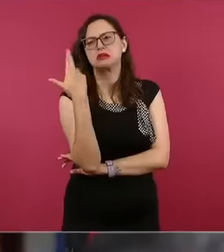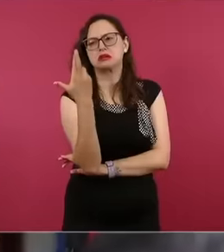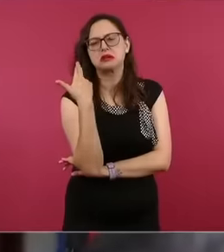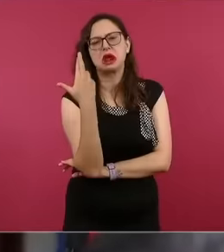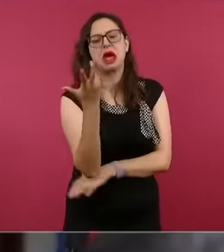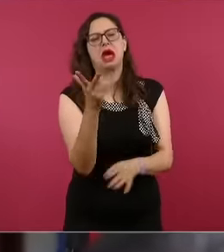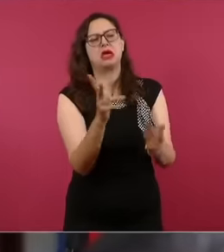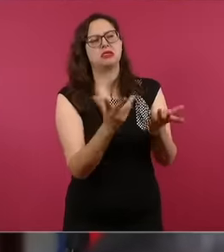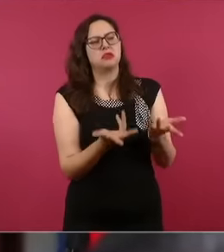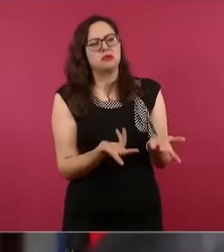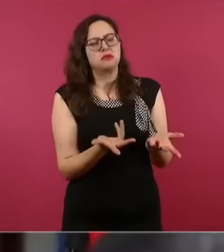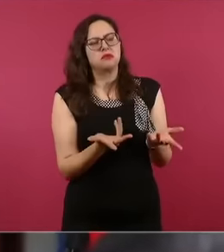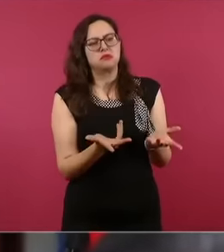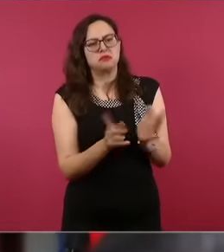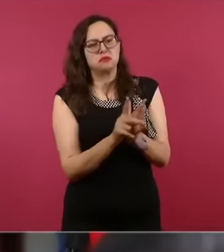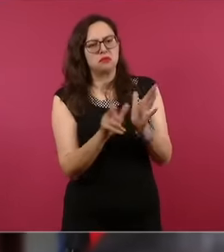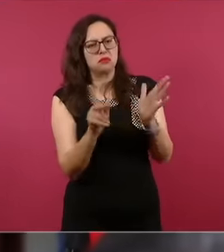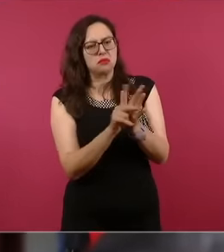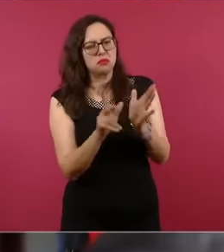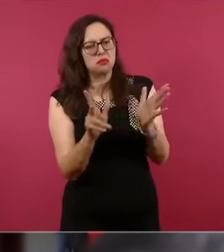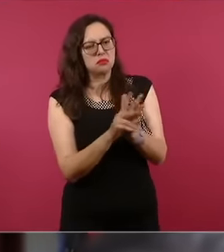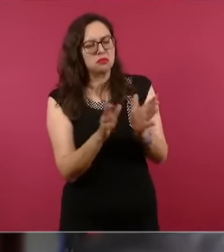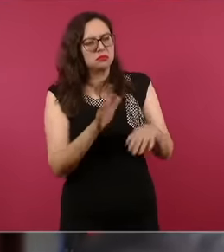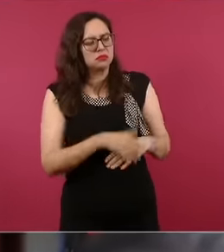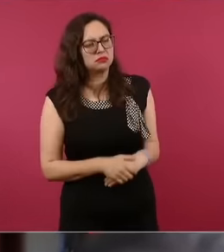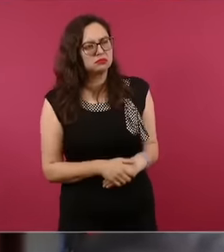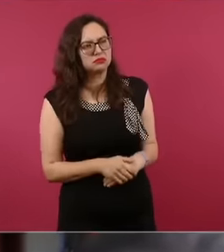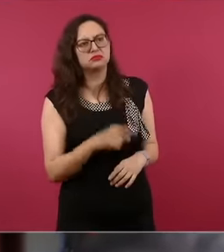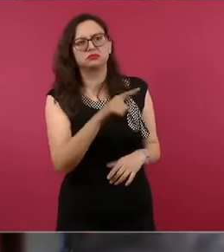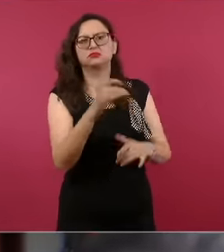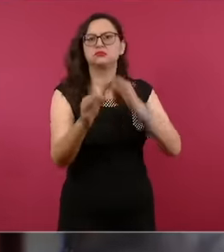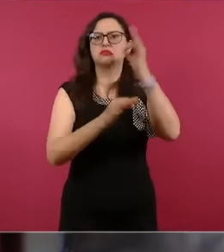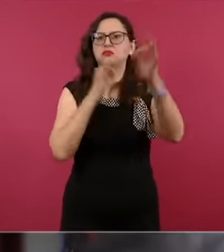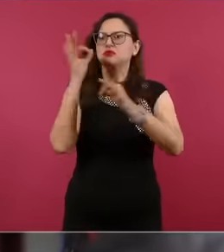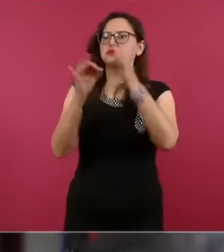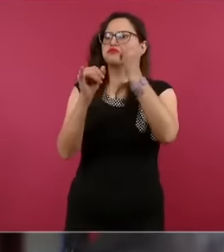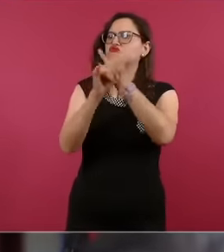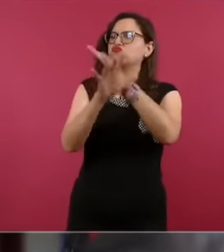unconstitutional vacancy that they gave to President Pedro Castillo, Terrones, it is more like the Congress of the